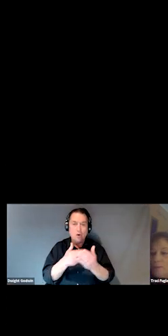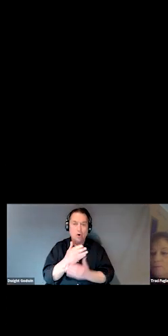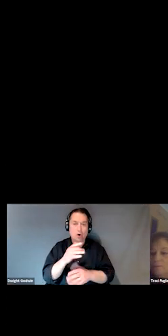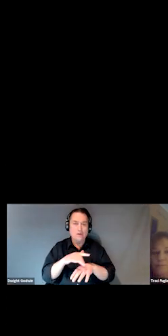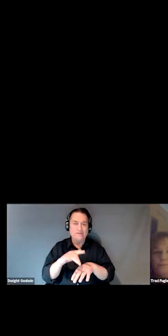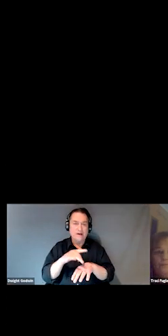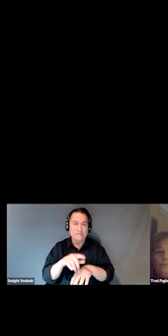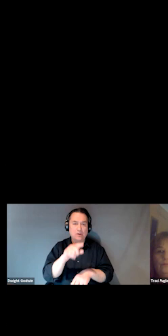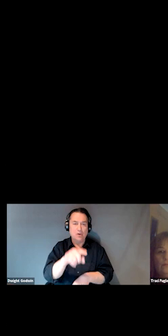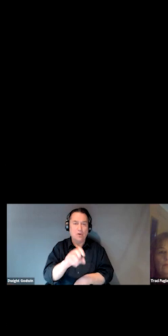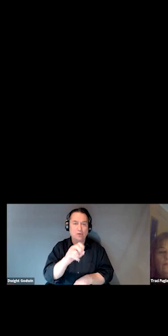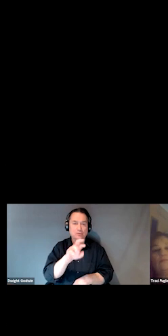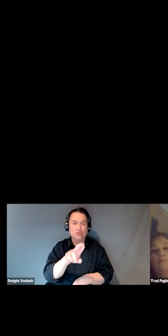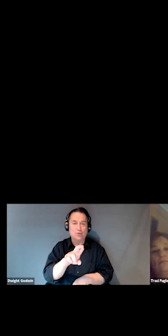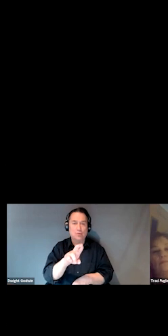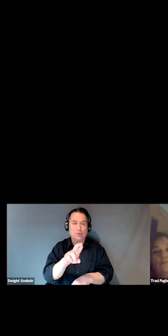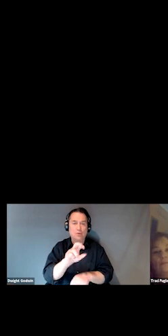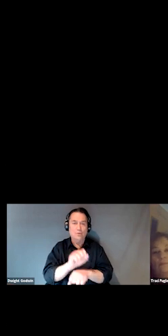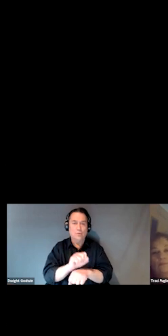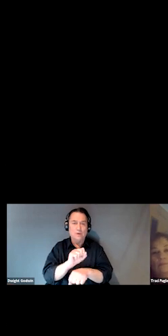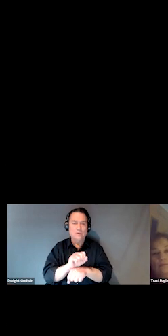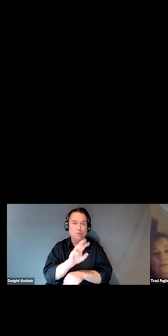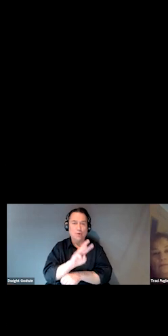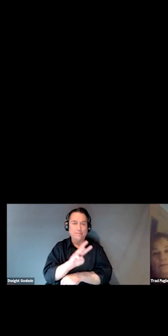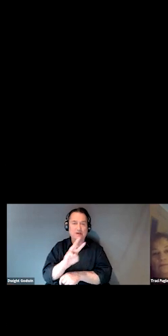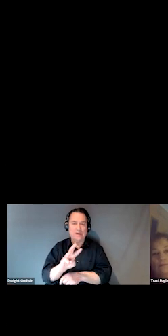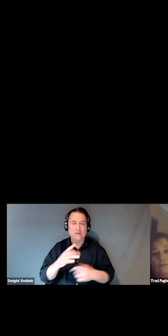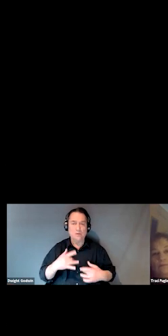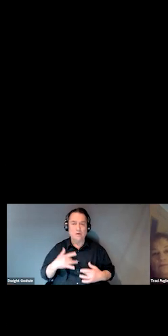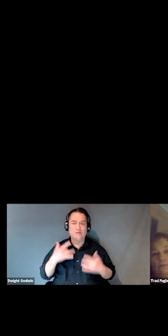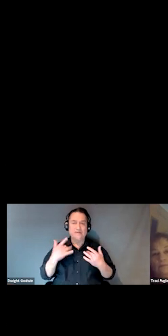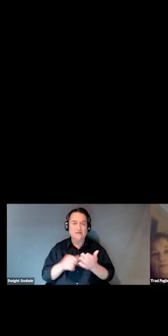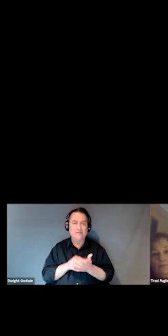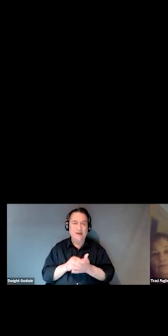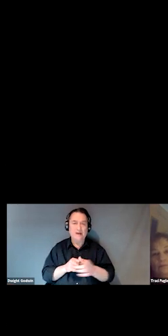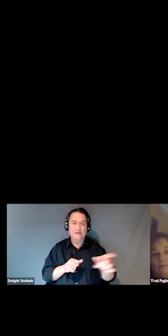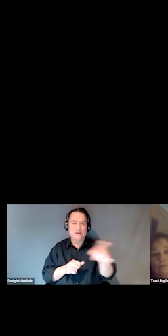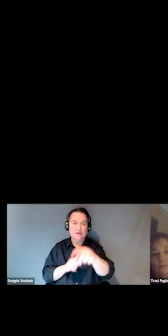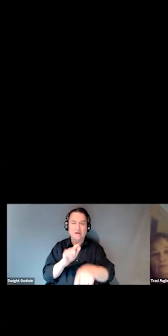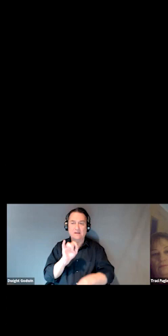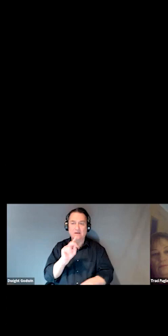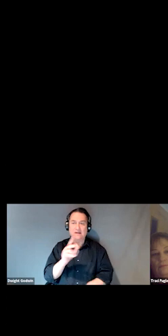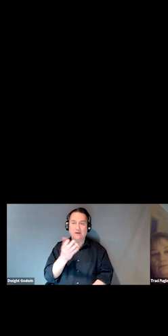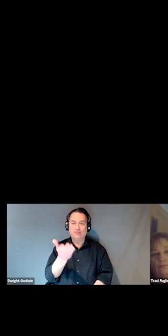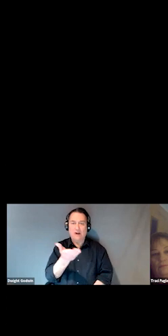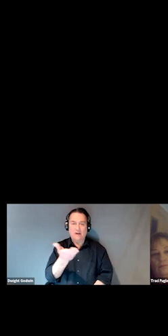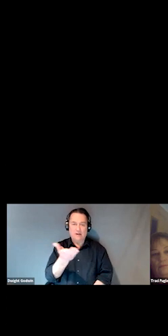on the SOAR Works website on the events page, so you can follow the link here and we'll put that in the chat again.